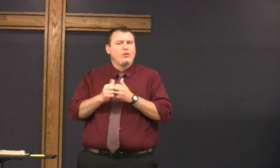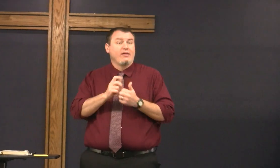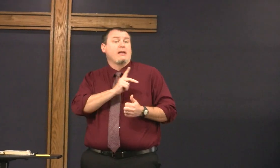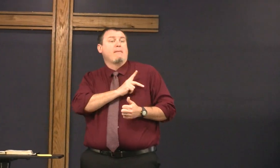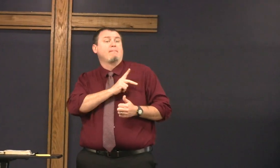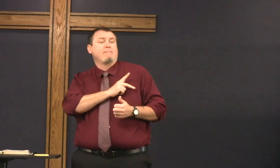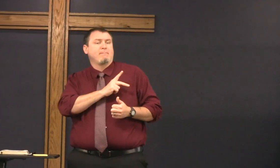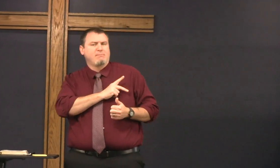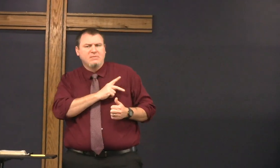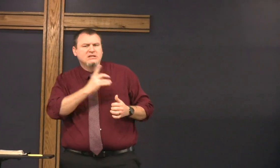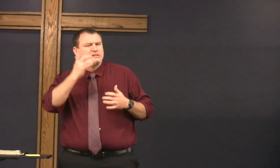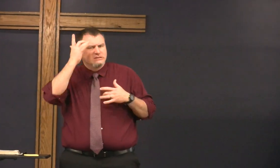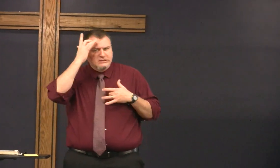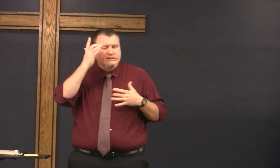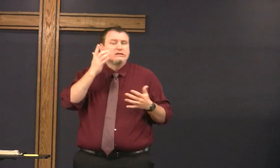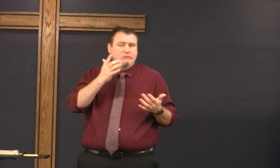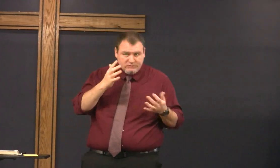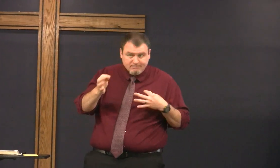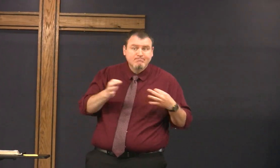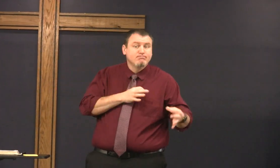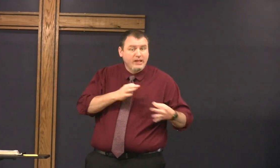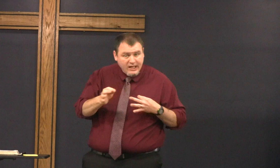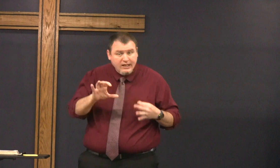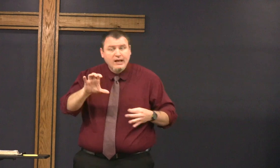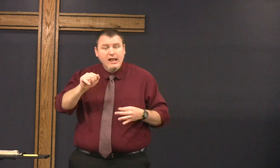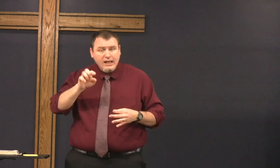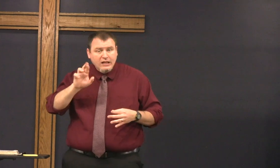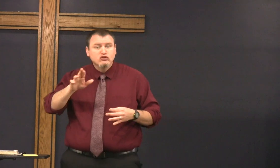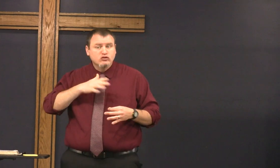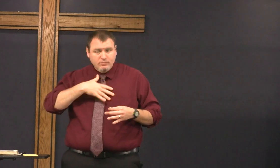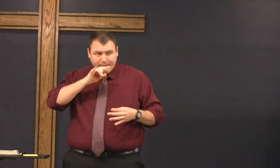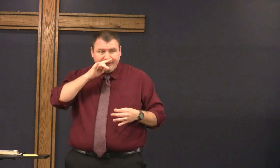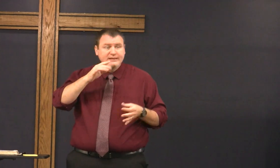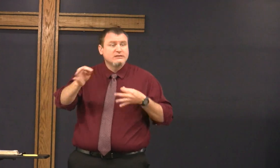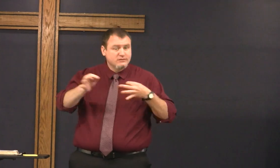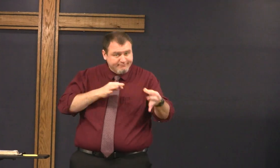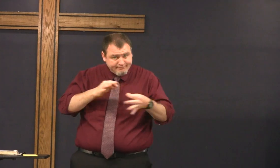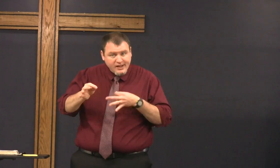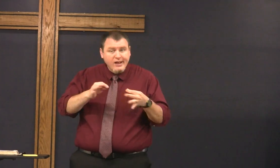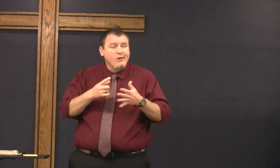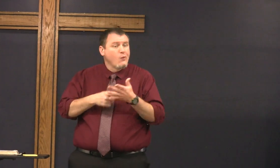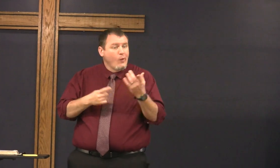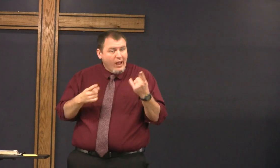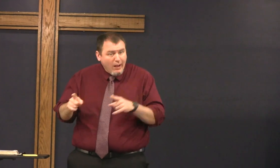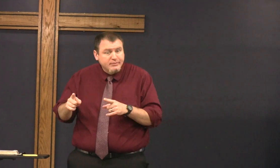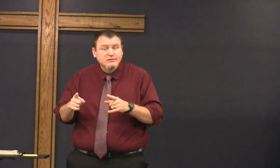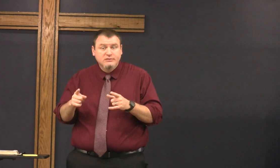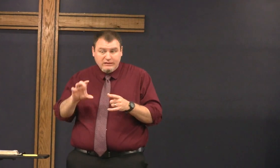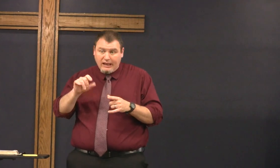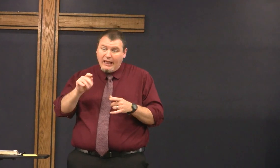the last few weeks with Kim being sick and explaining about cancer explaining my kids